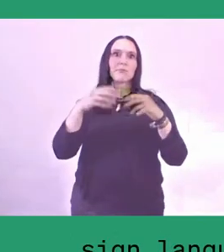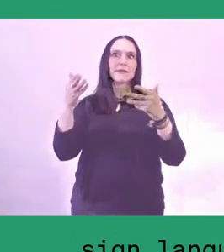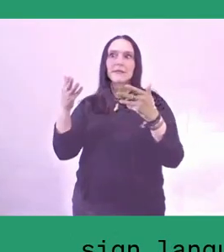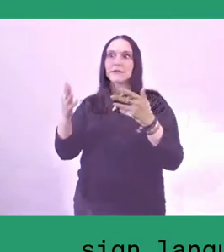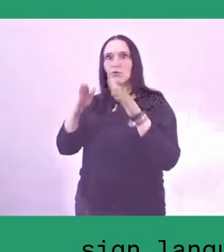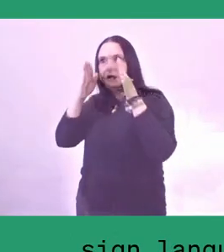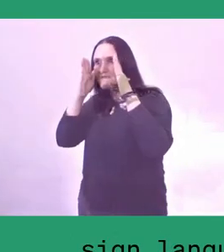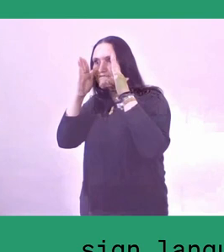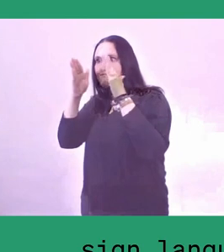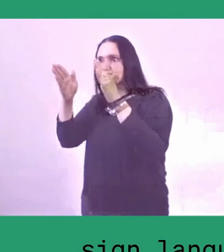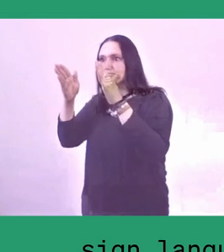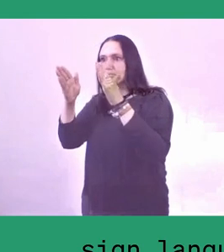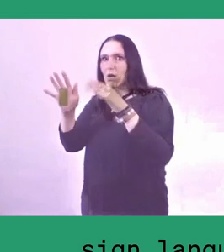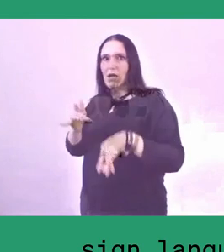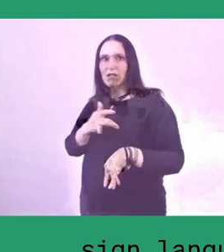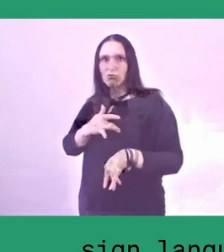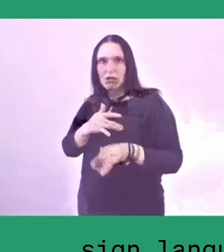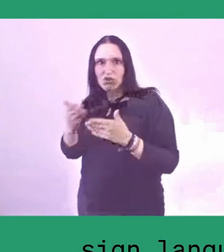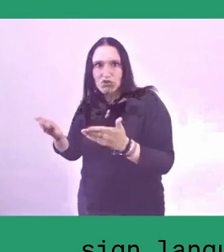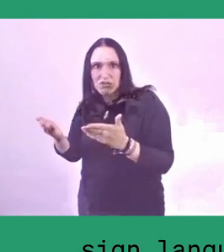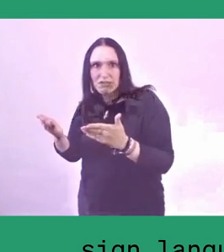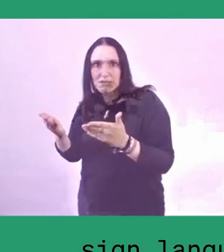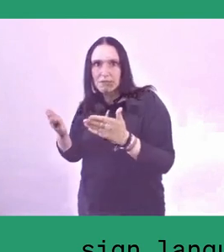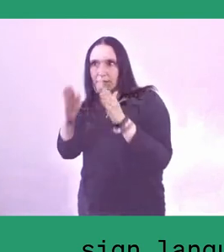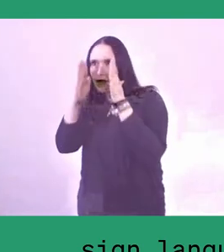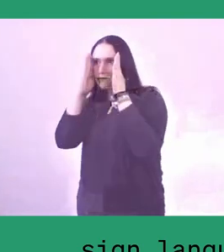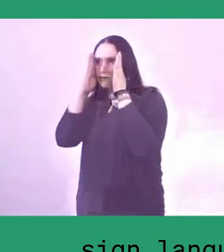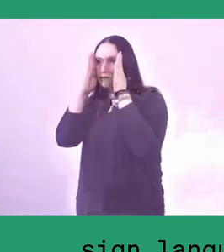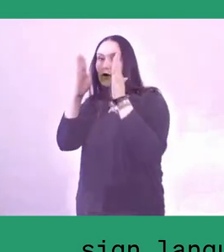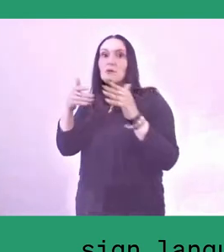it can also be from the capitals.